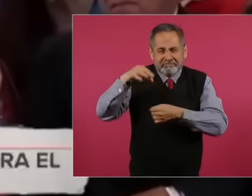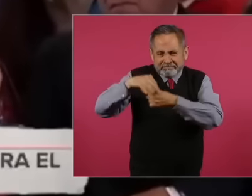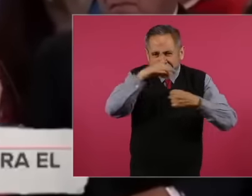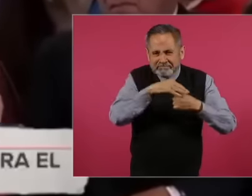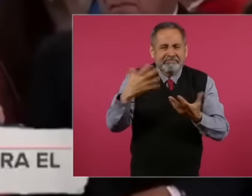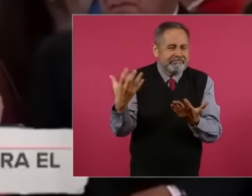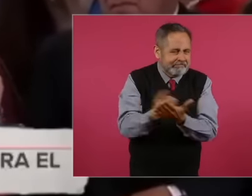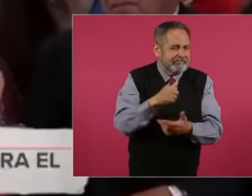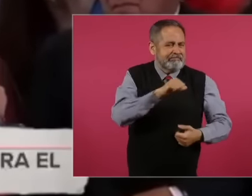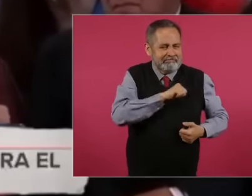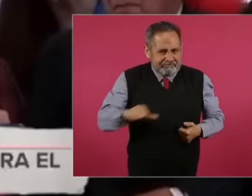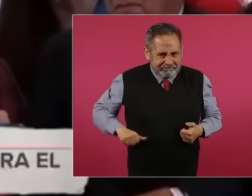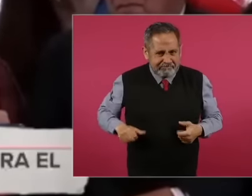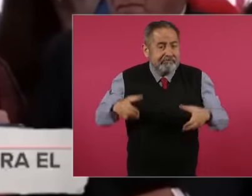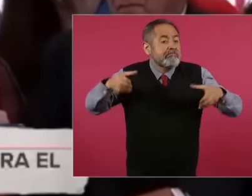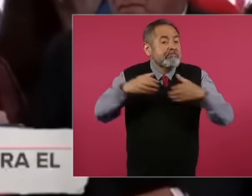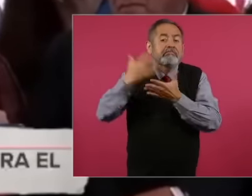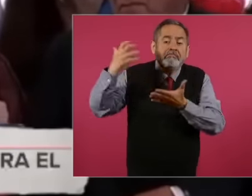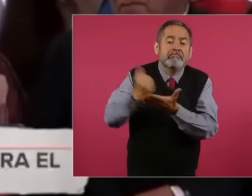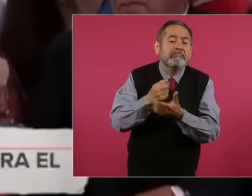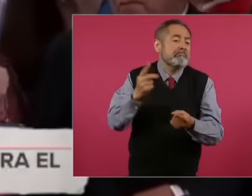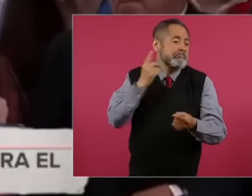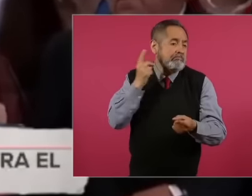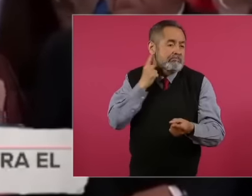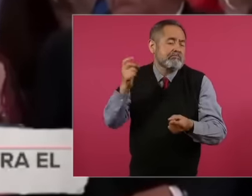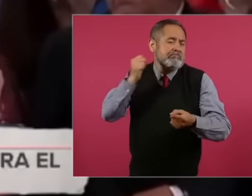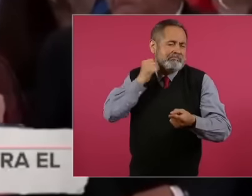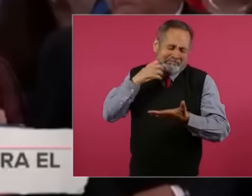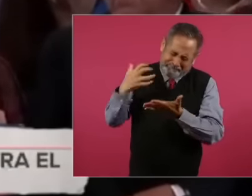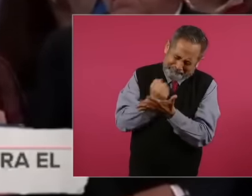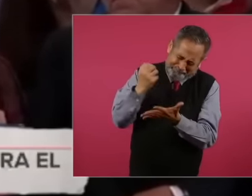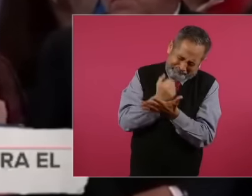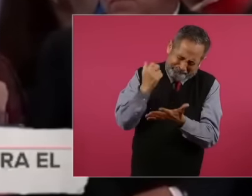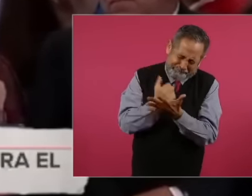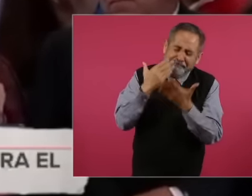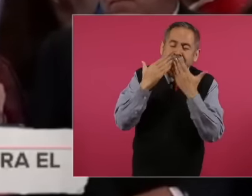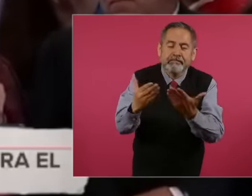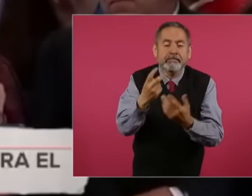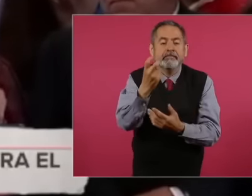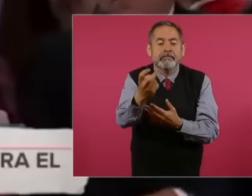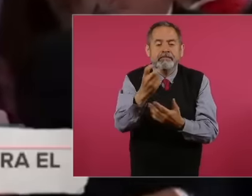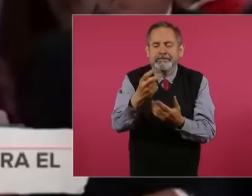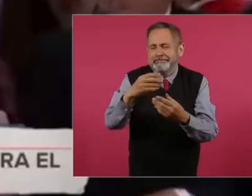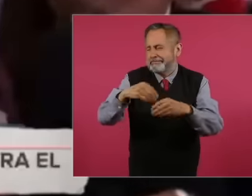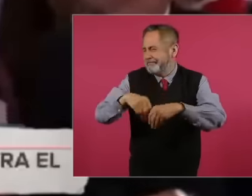and for the legislative branch from those results it is clear that we have already